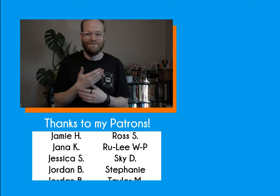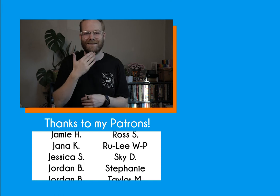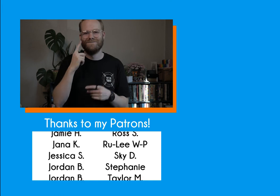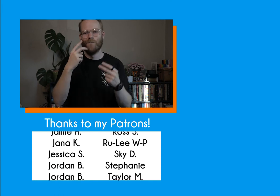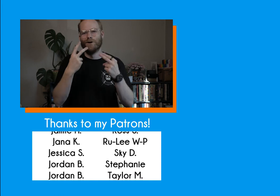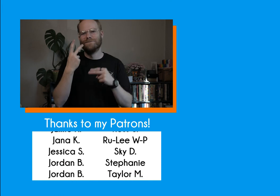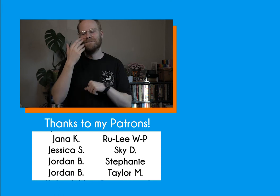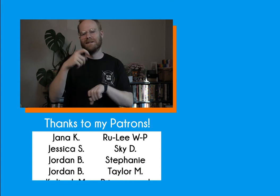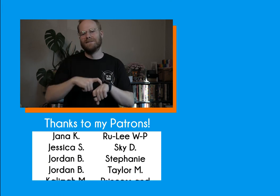Thanks for watching, see you next time.